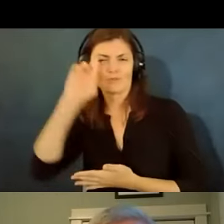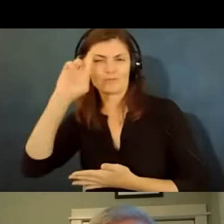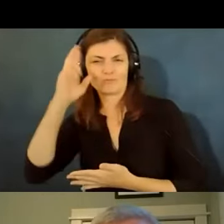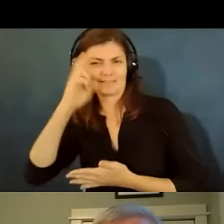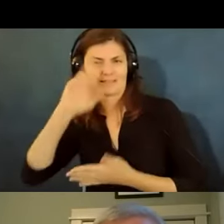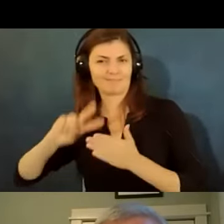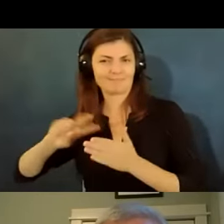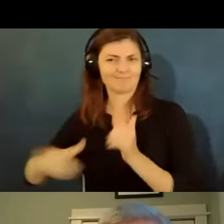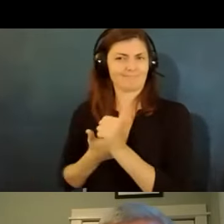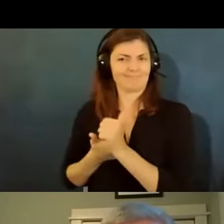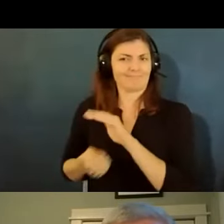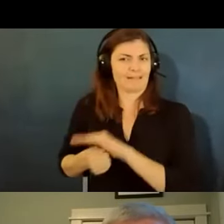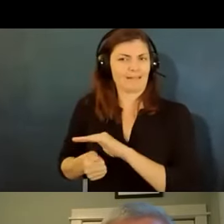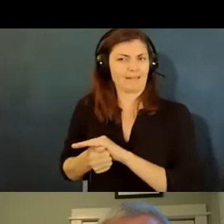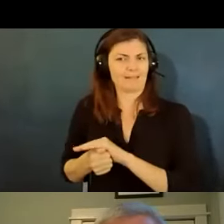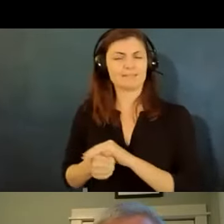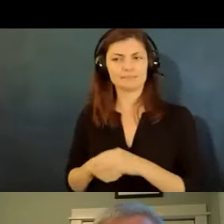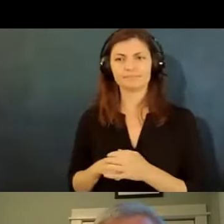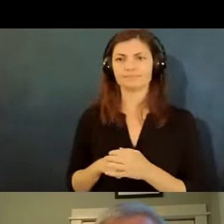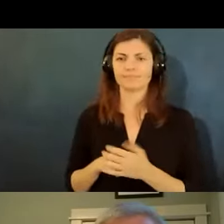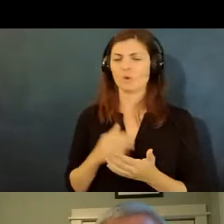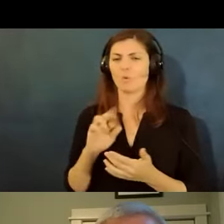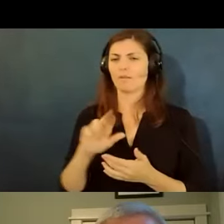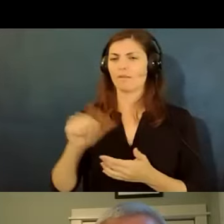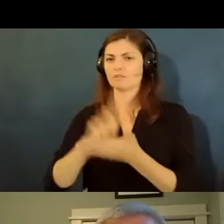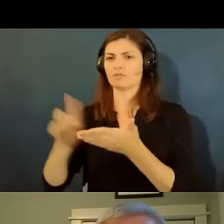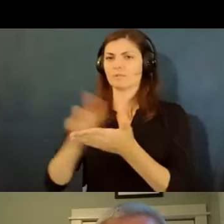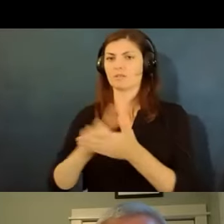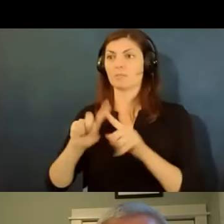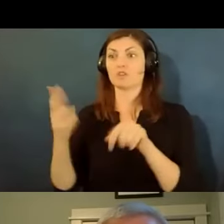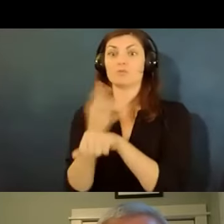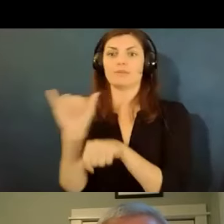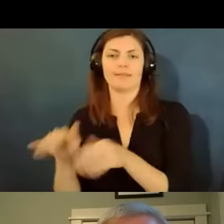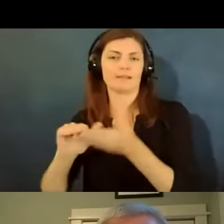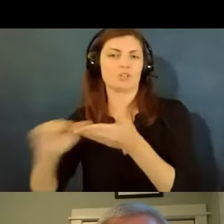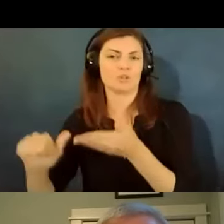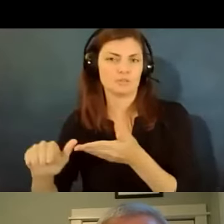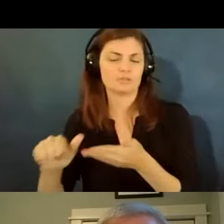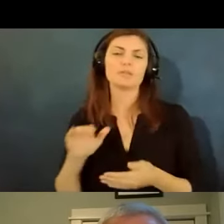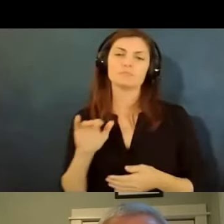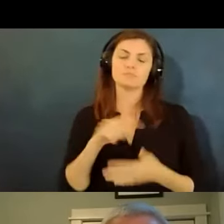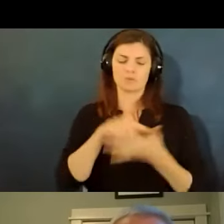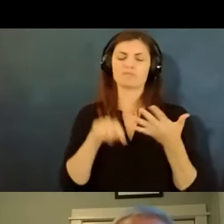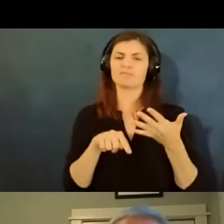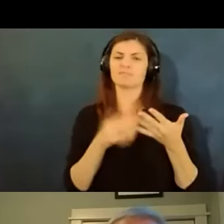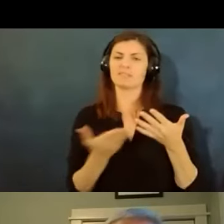in some other way discrimination so those are what we are sort of expecting to see let me talk